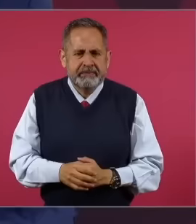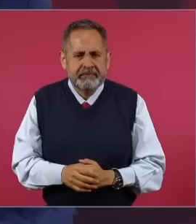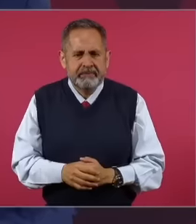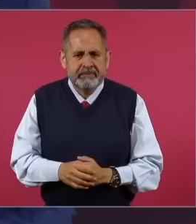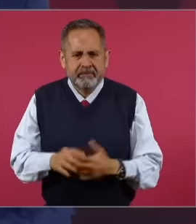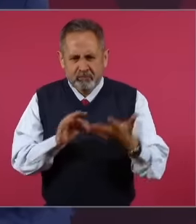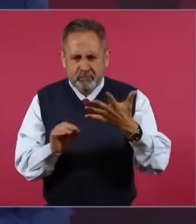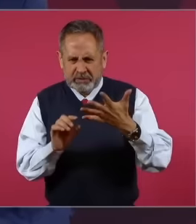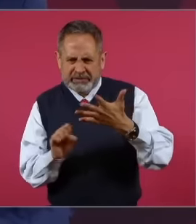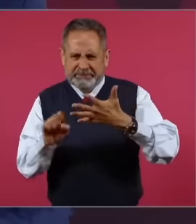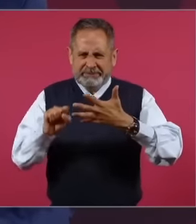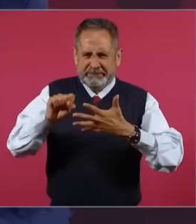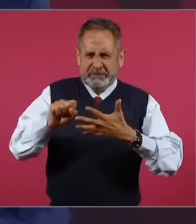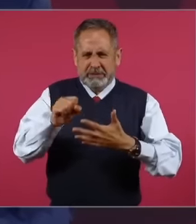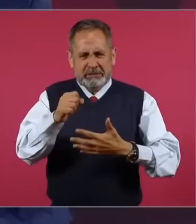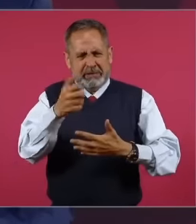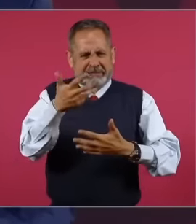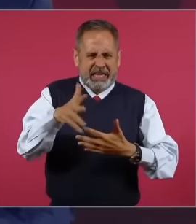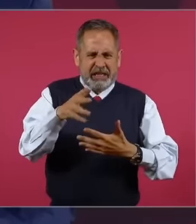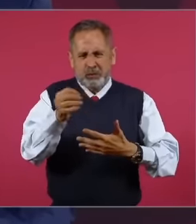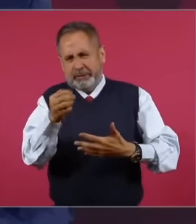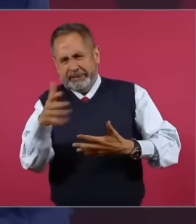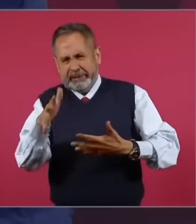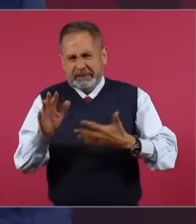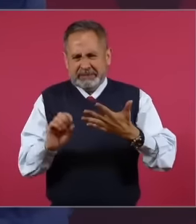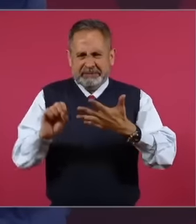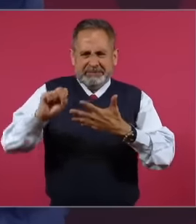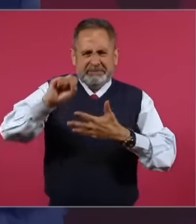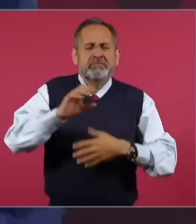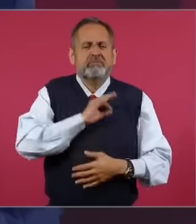10 it is in 12th place